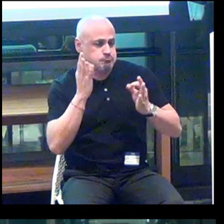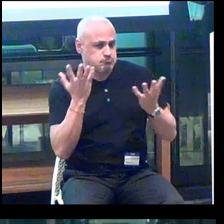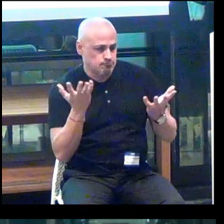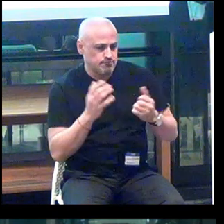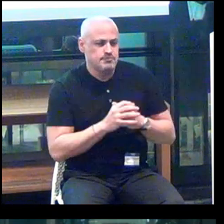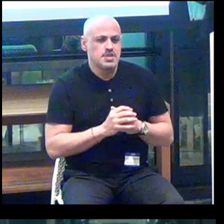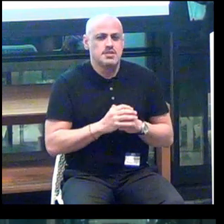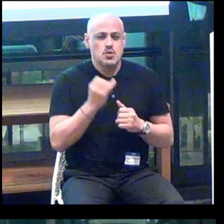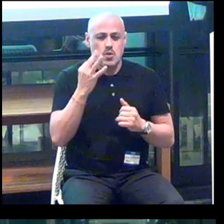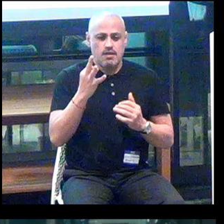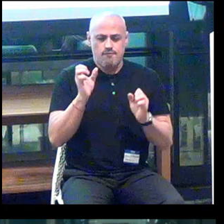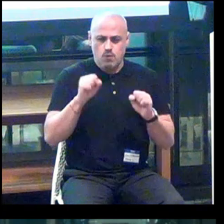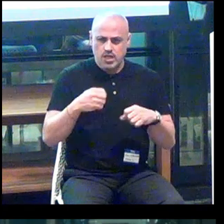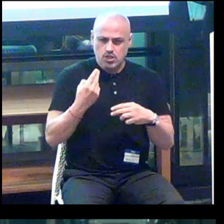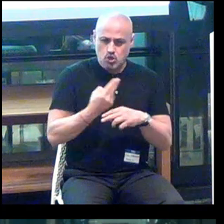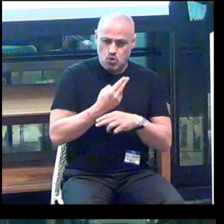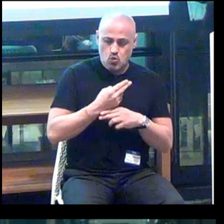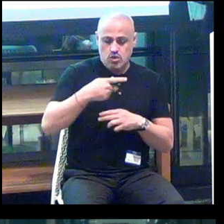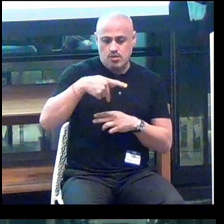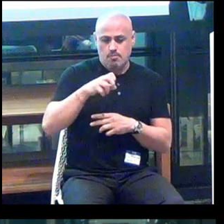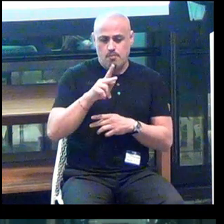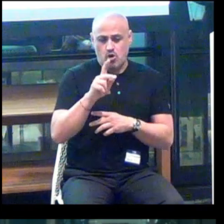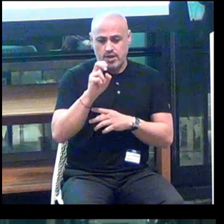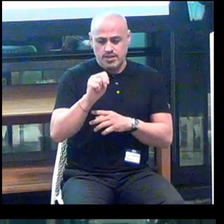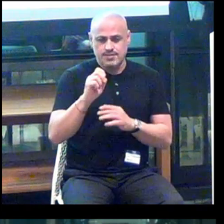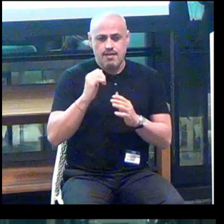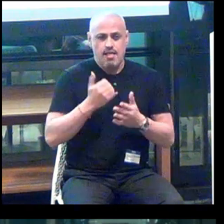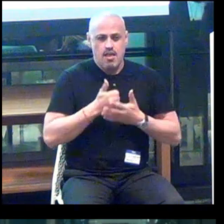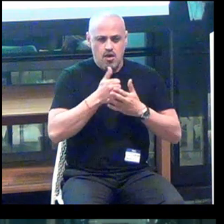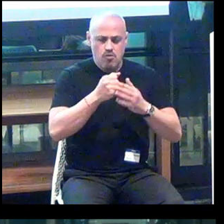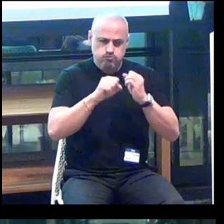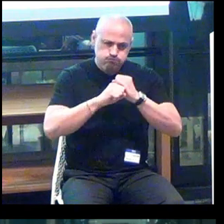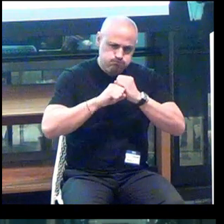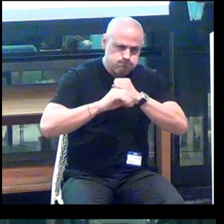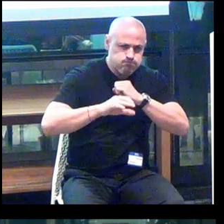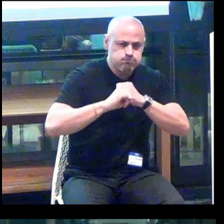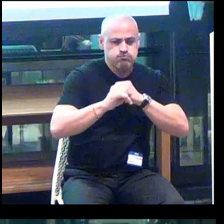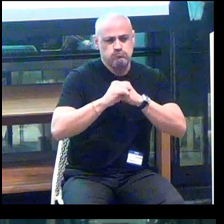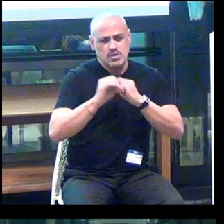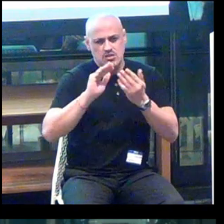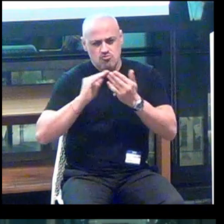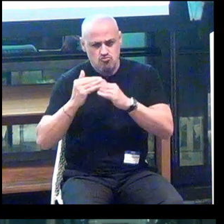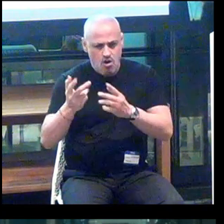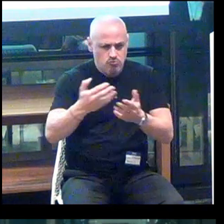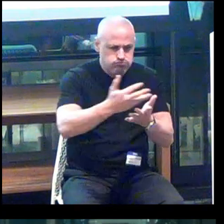And so if we can use Perkins to help amplify and crowdsource those problem statements,